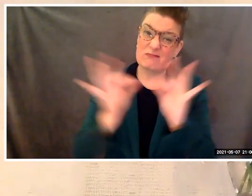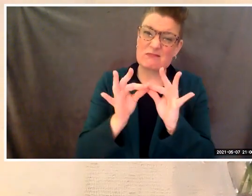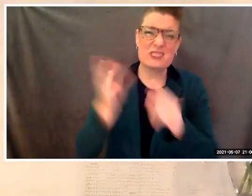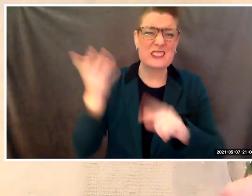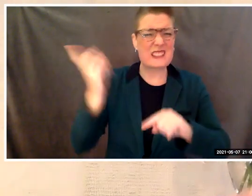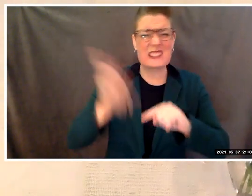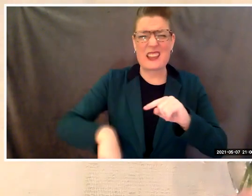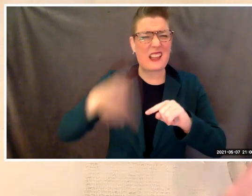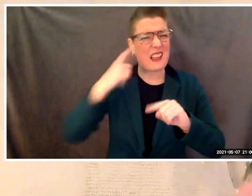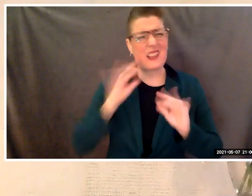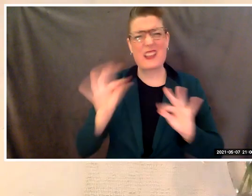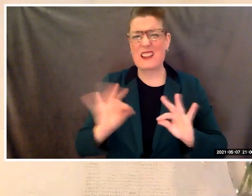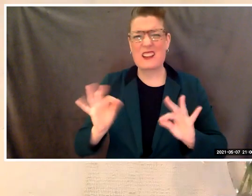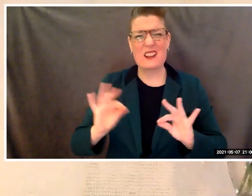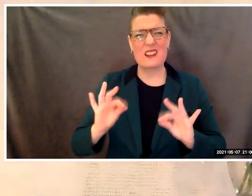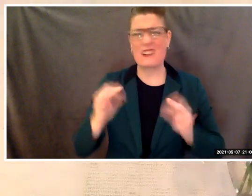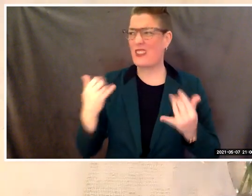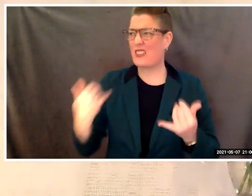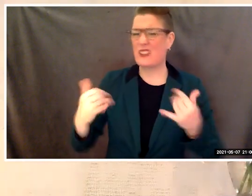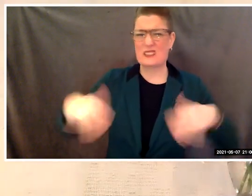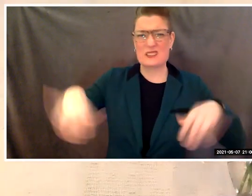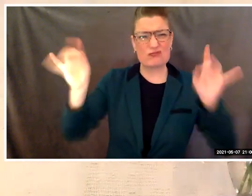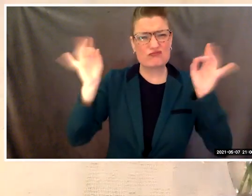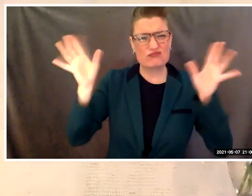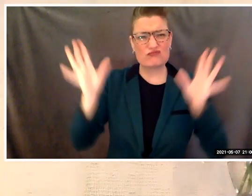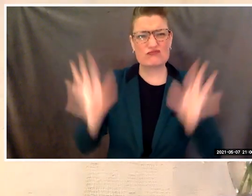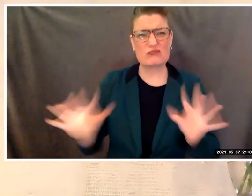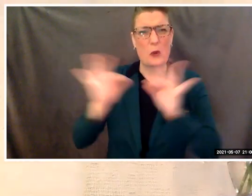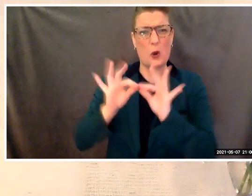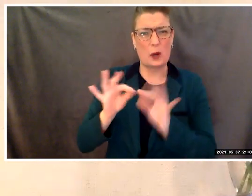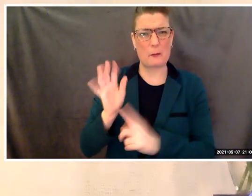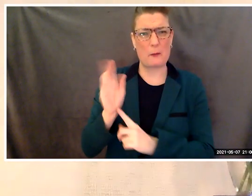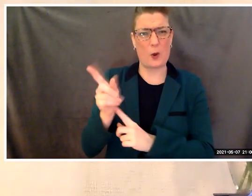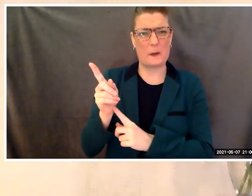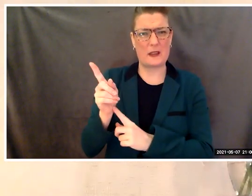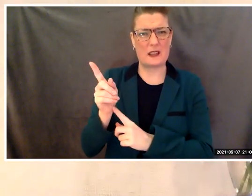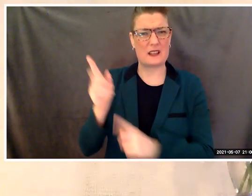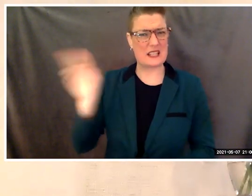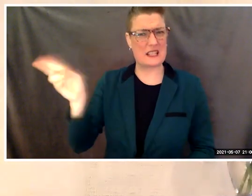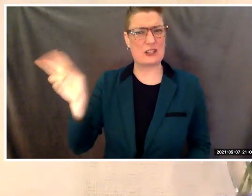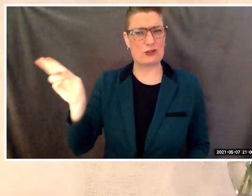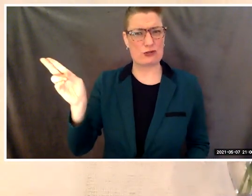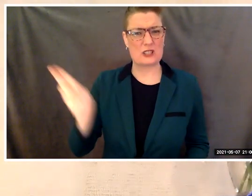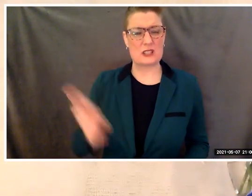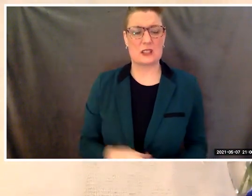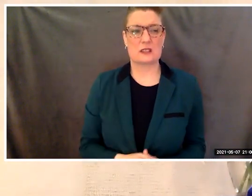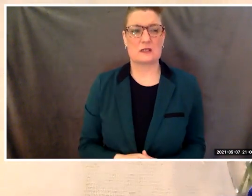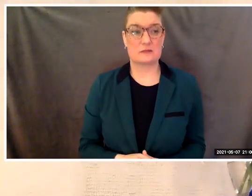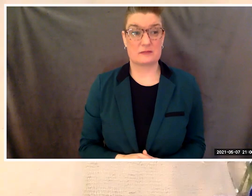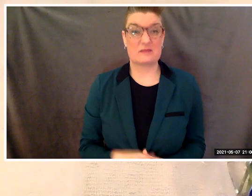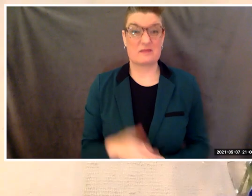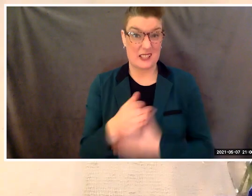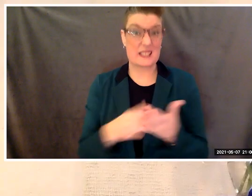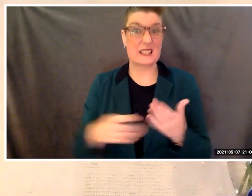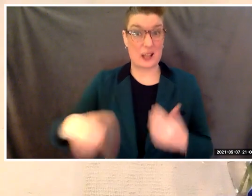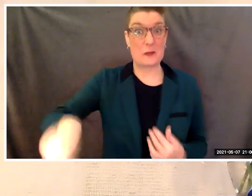at this this historical moments in particular. Some of you may have been the first to graduate